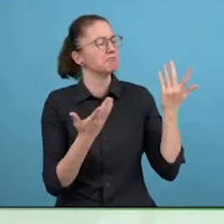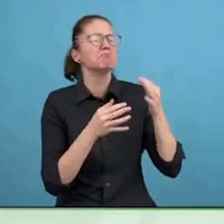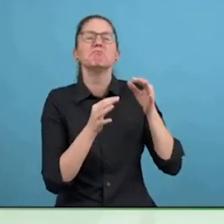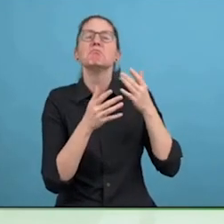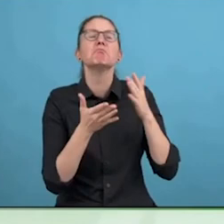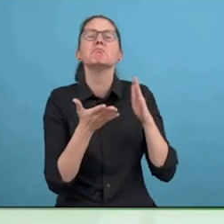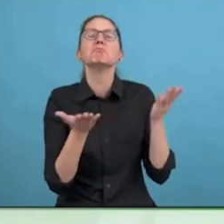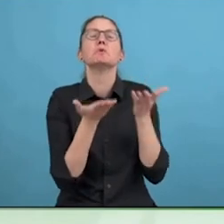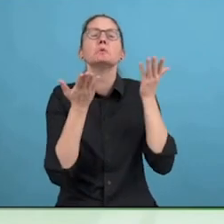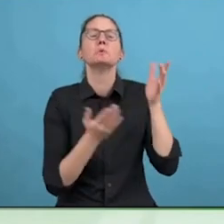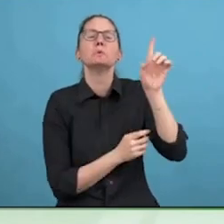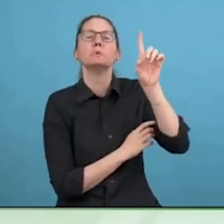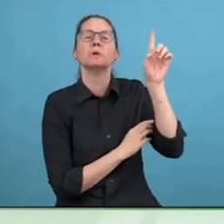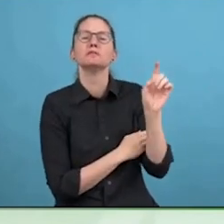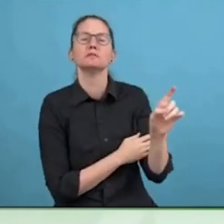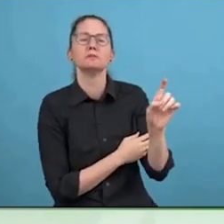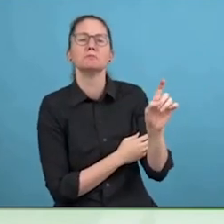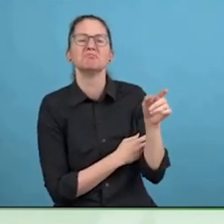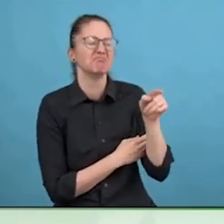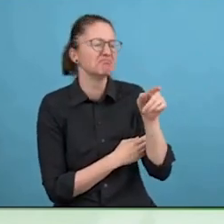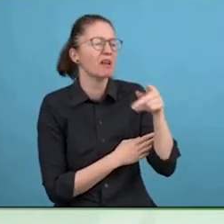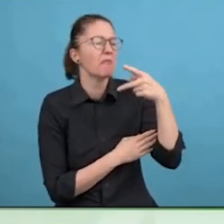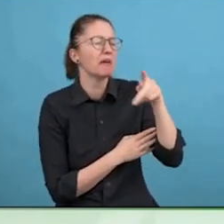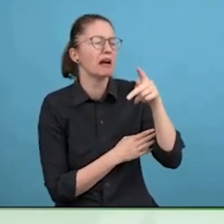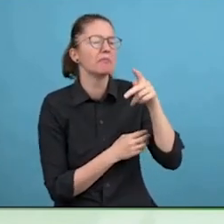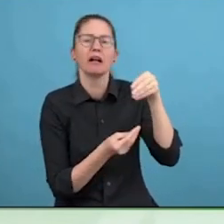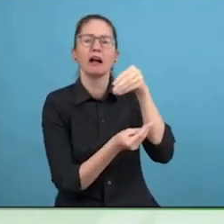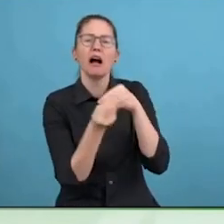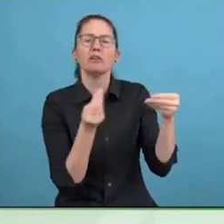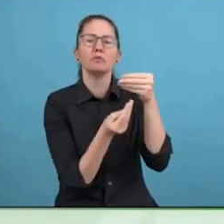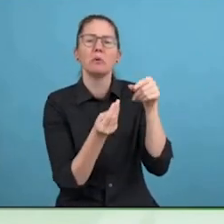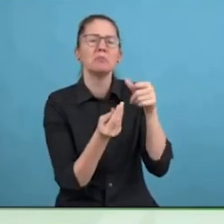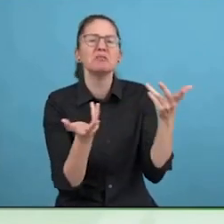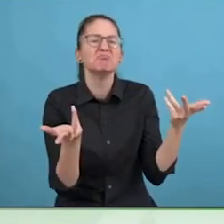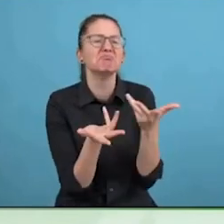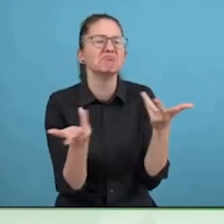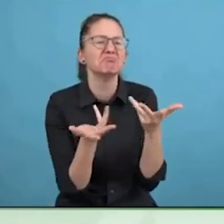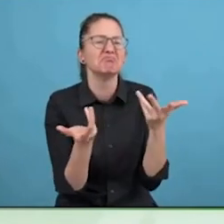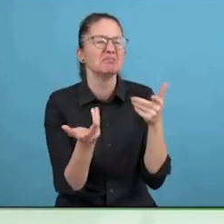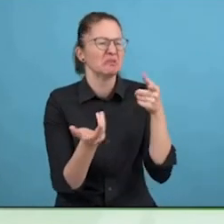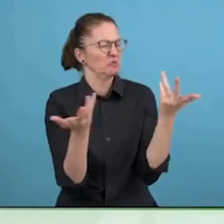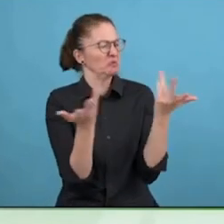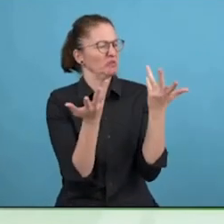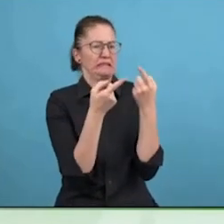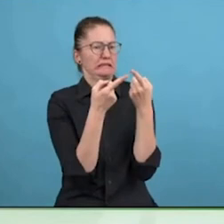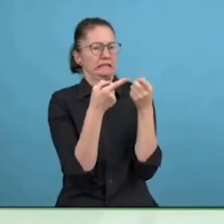and I am so delighted to be here at the Zero Project, I think it is